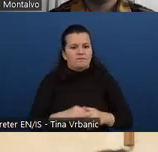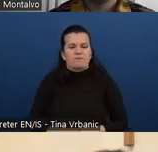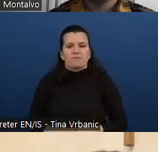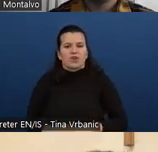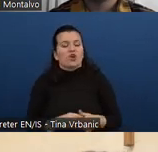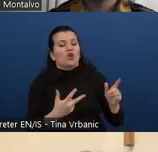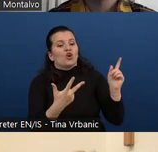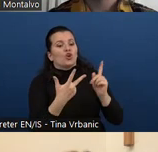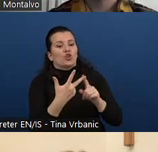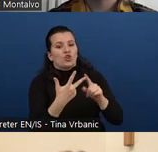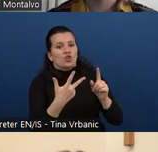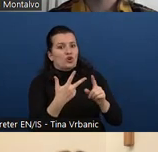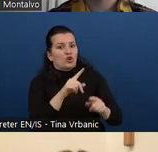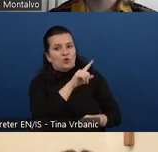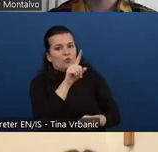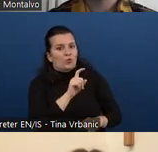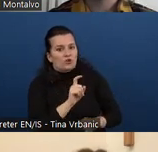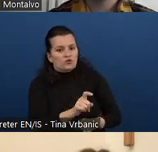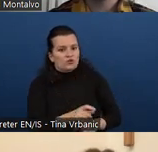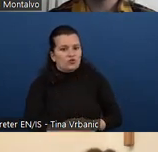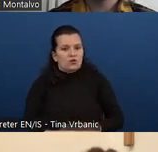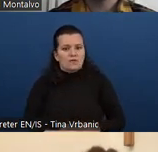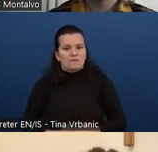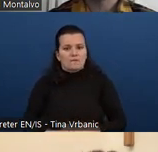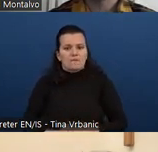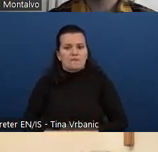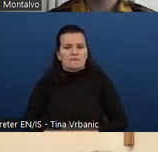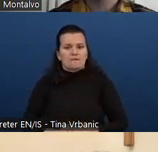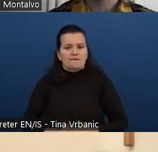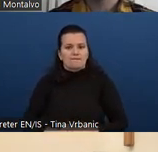You are as long as you reference that this is from WAI.